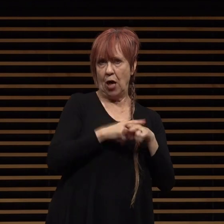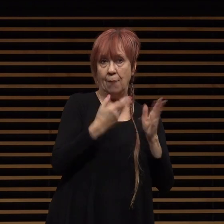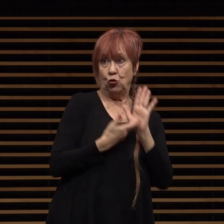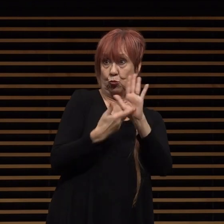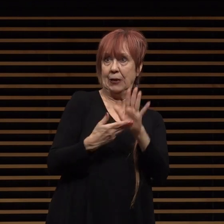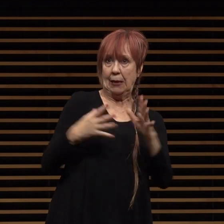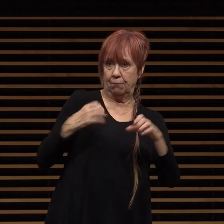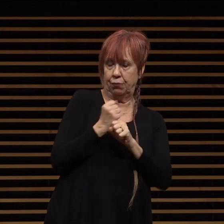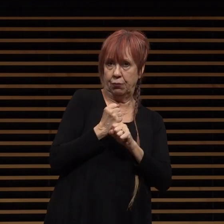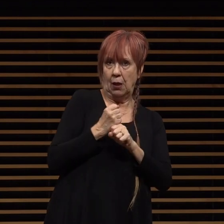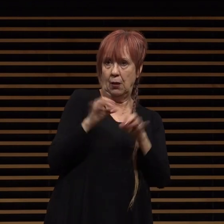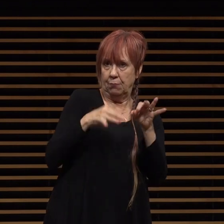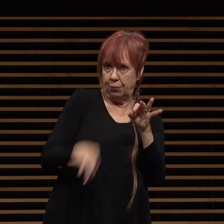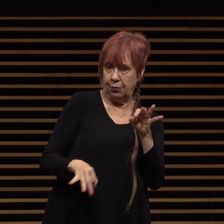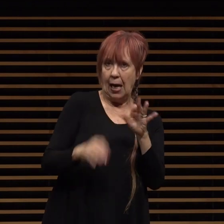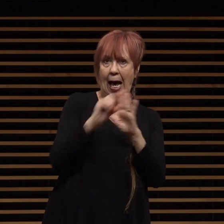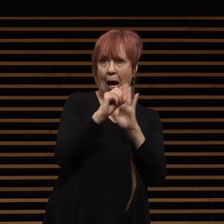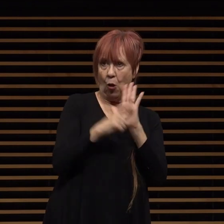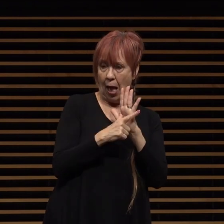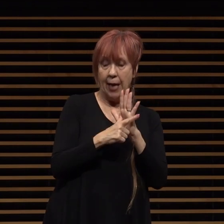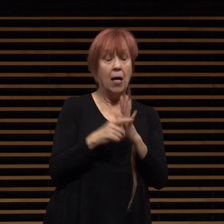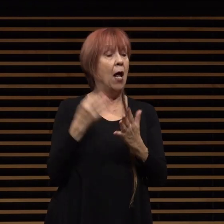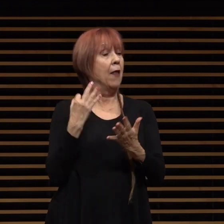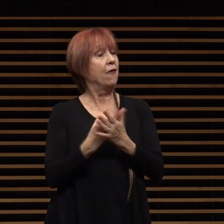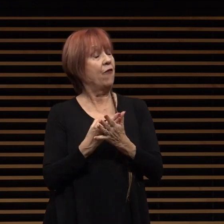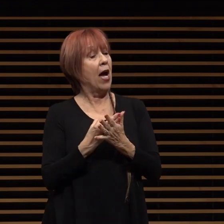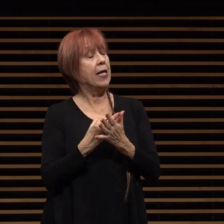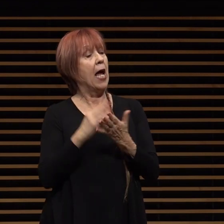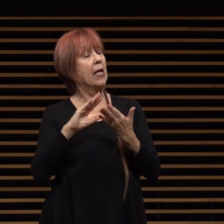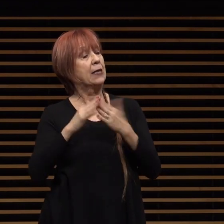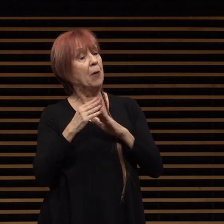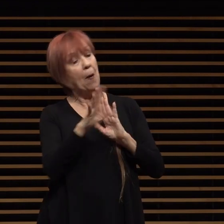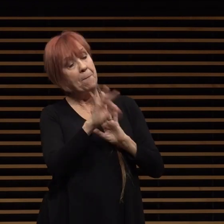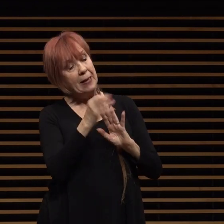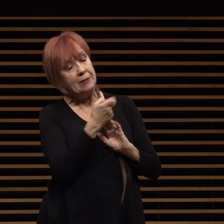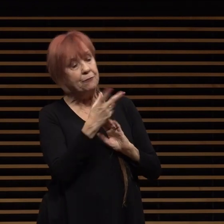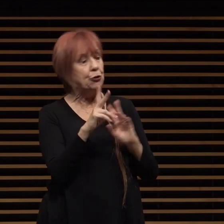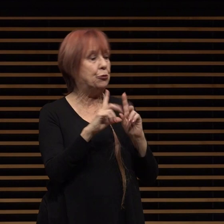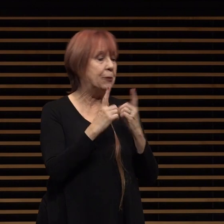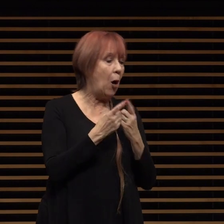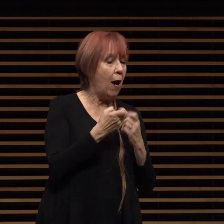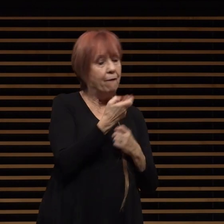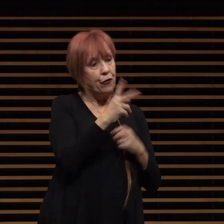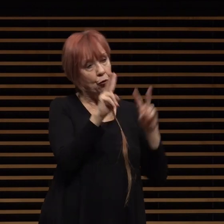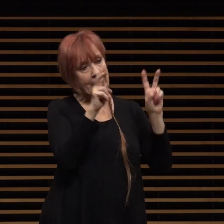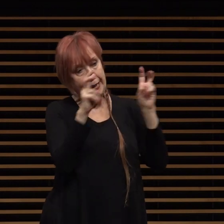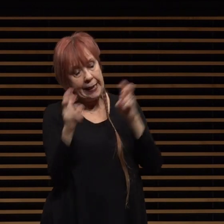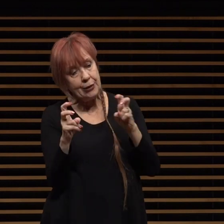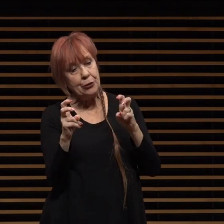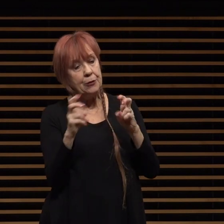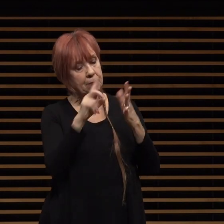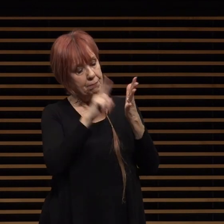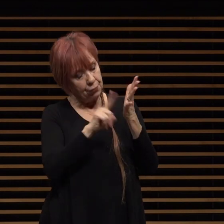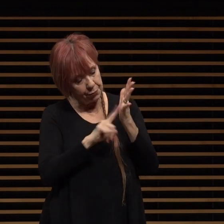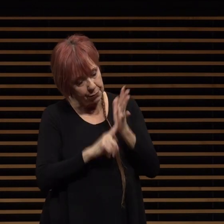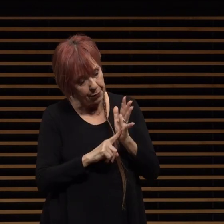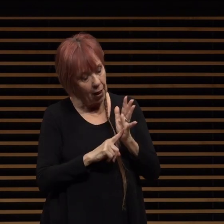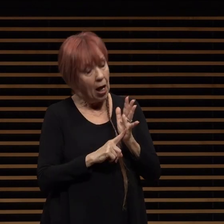budget the finance committee selects a department or two or an issue or two